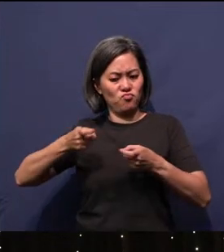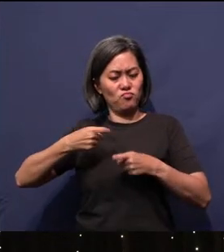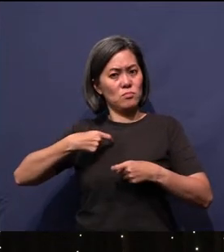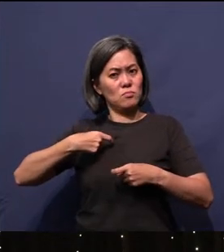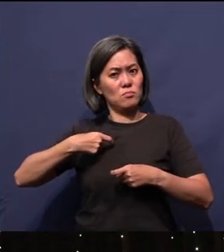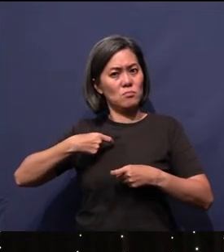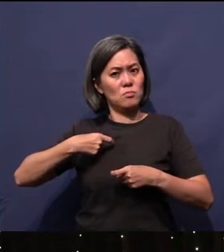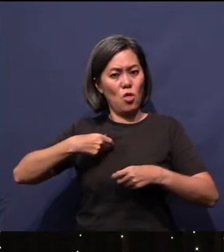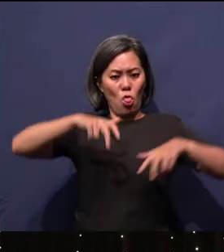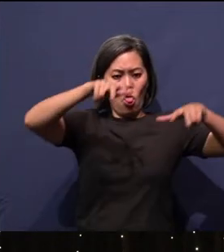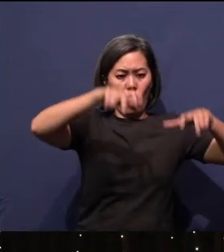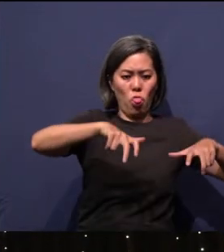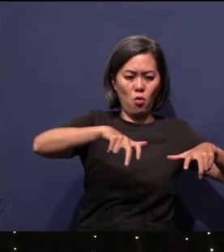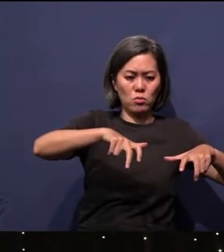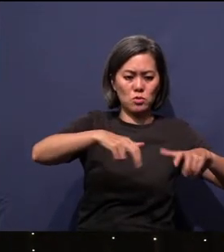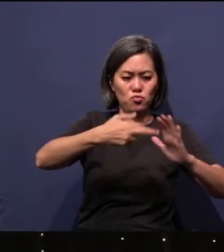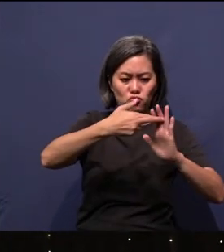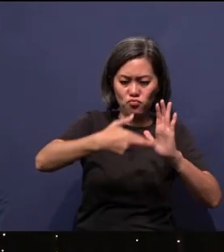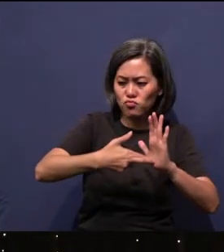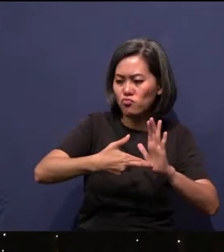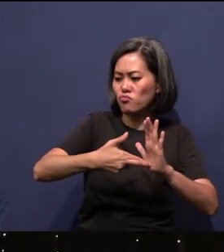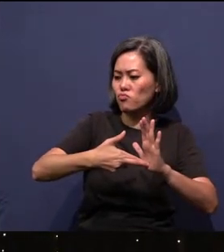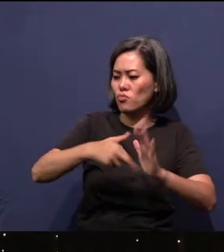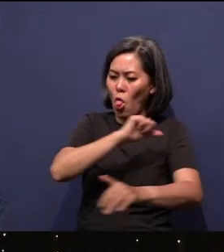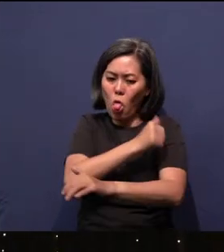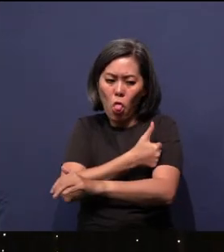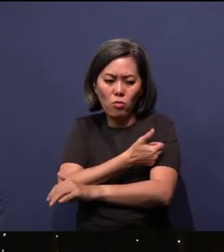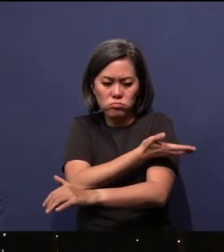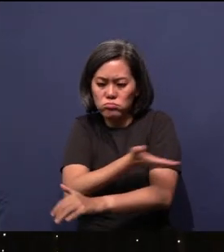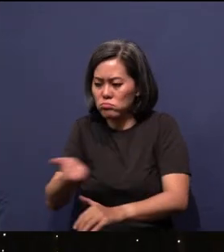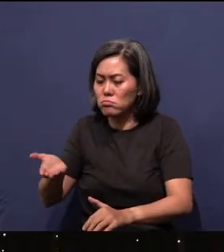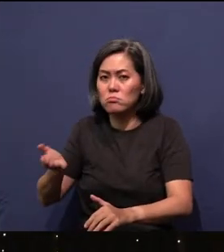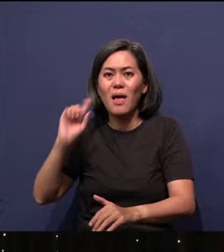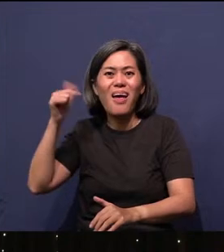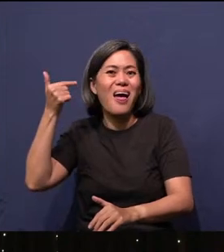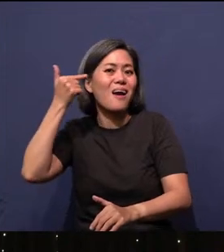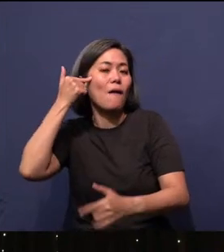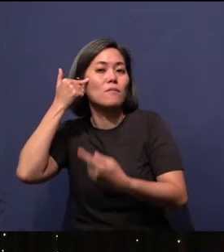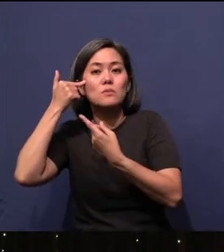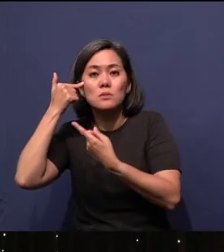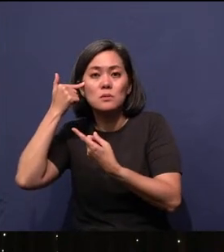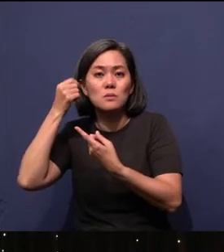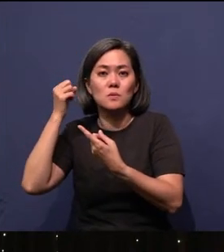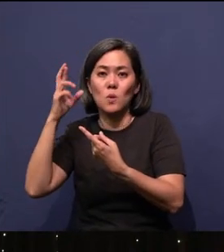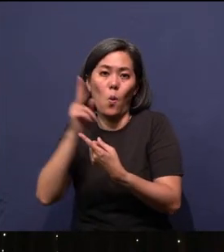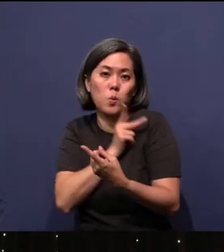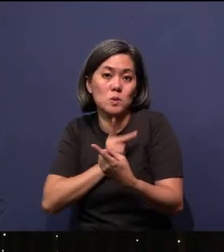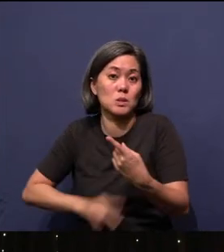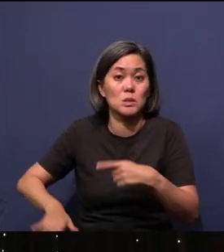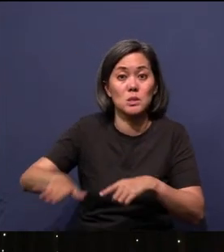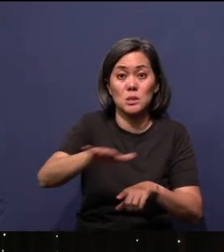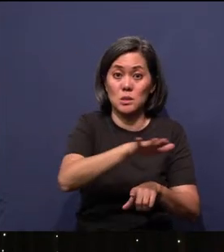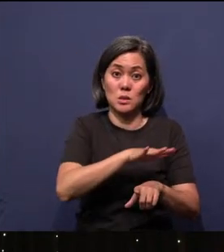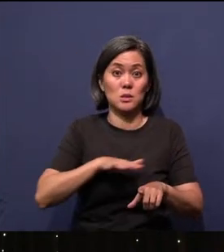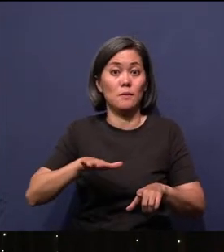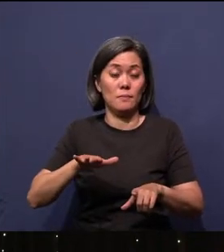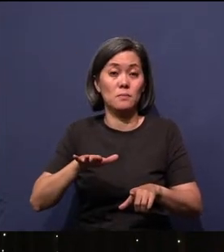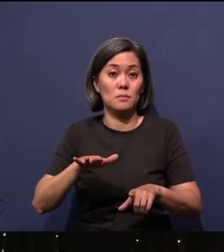rulers, authorities, with the governments or kingdoms or bosses,